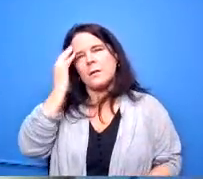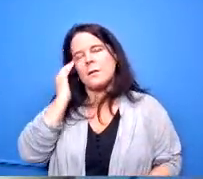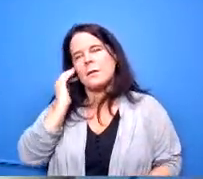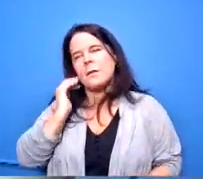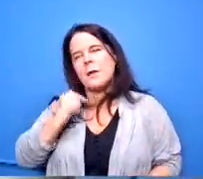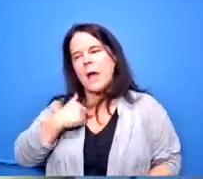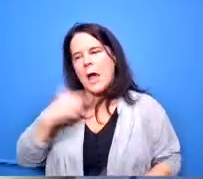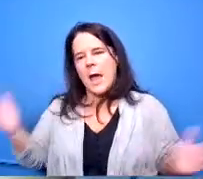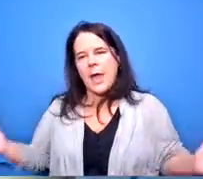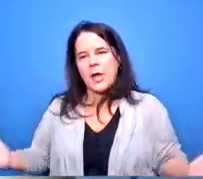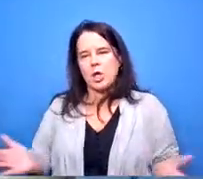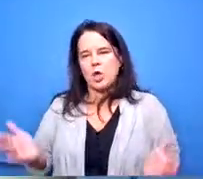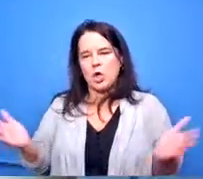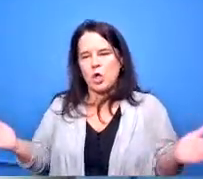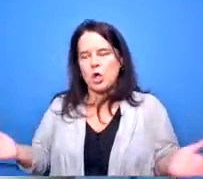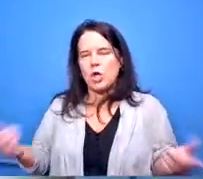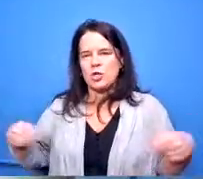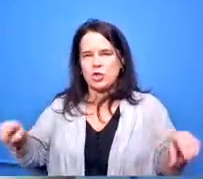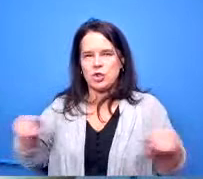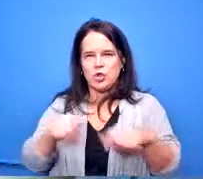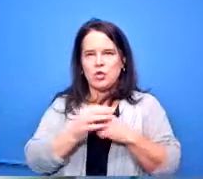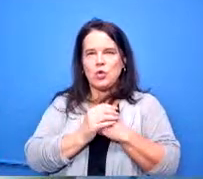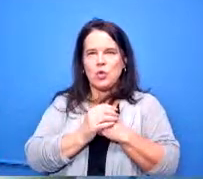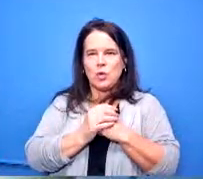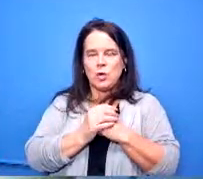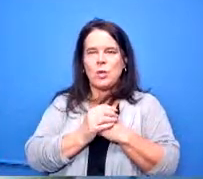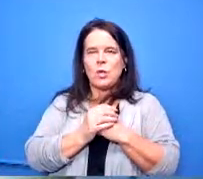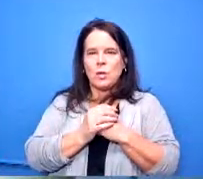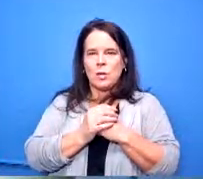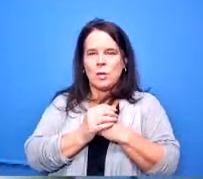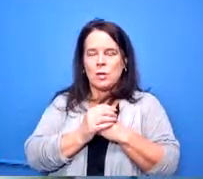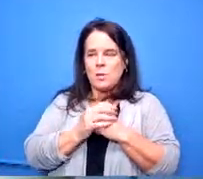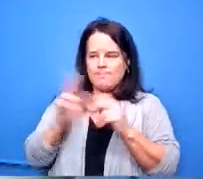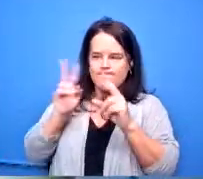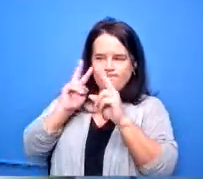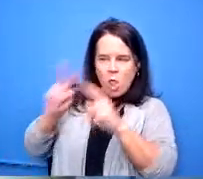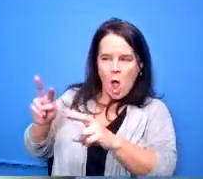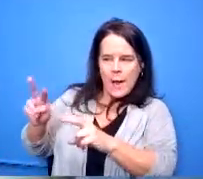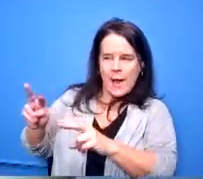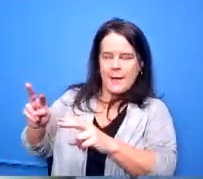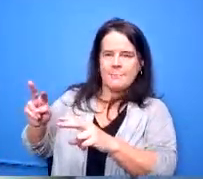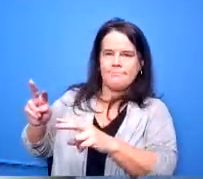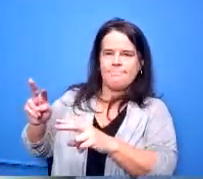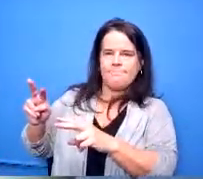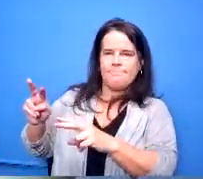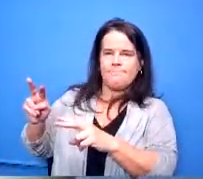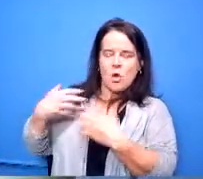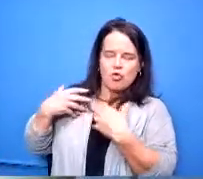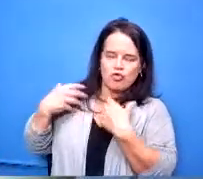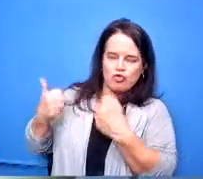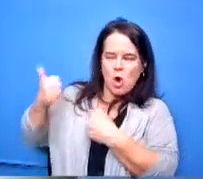you guys to to look at some of your stronger schools that have lower turnover with entire staff